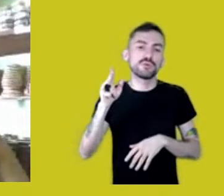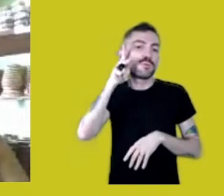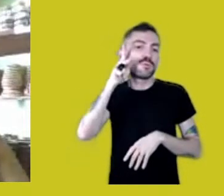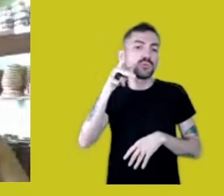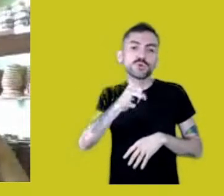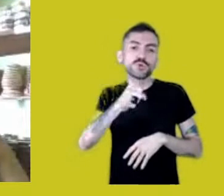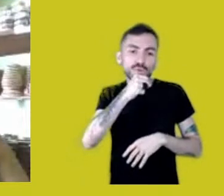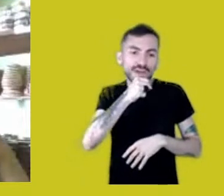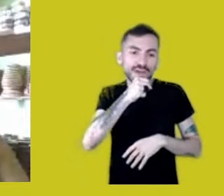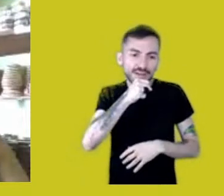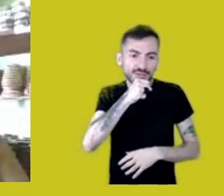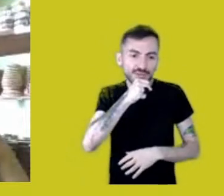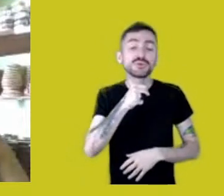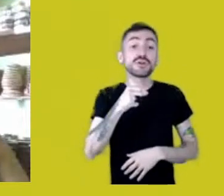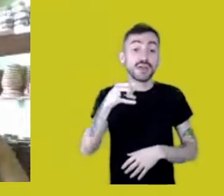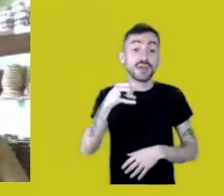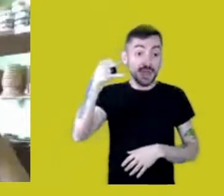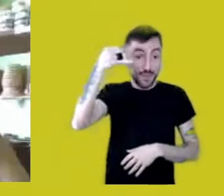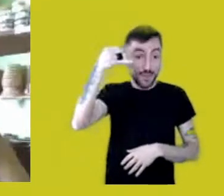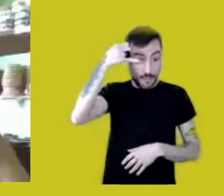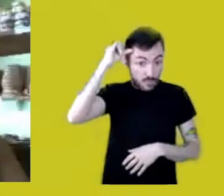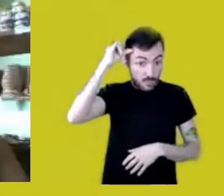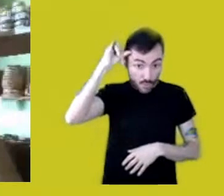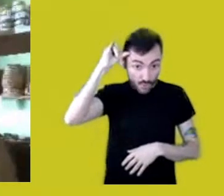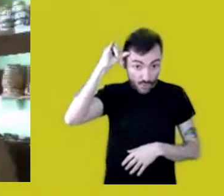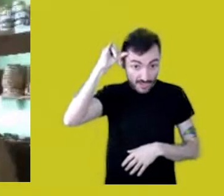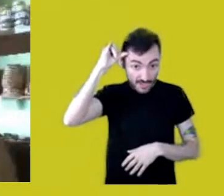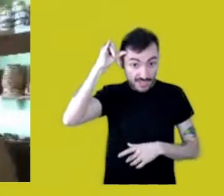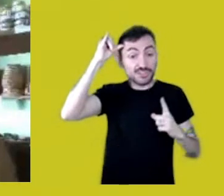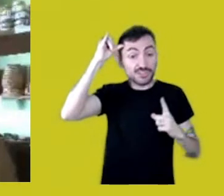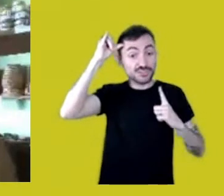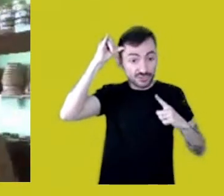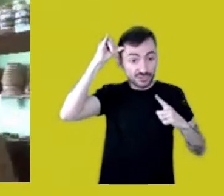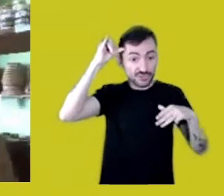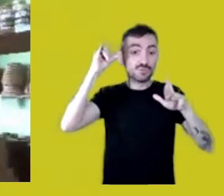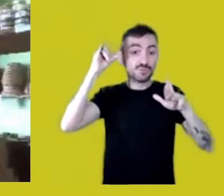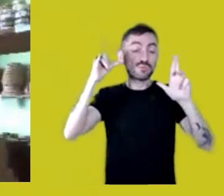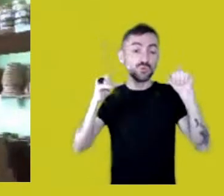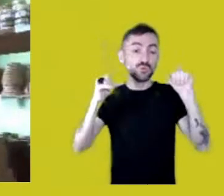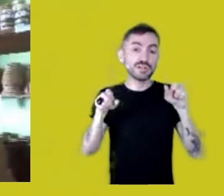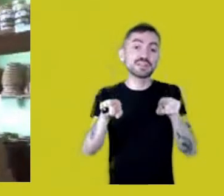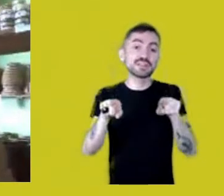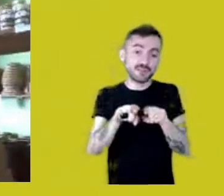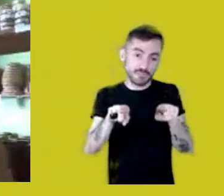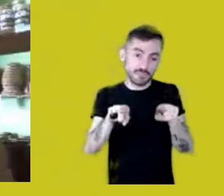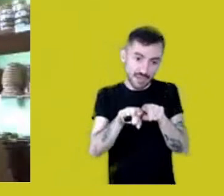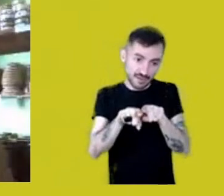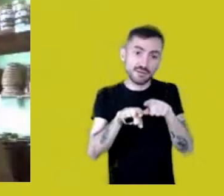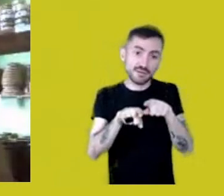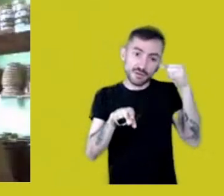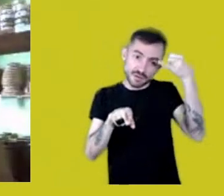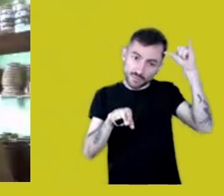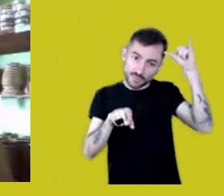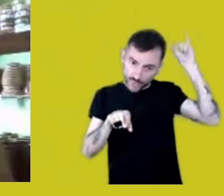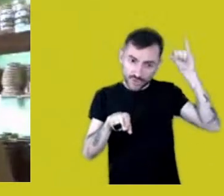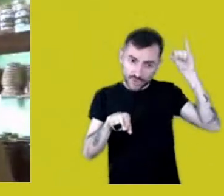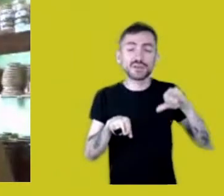wherever there’s an ox, there’s a Mura who’s the ox’s owner. Those cunhãs that are portrayed there are Mura cunhãs,